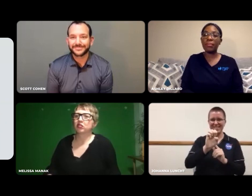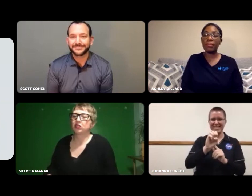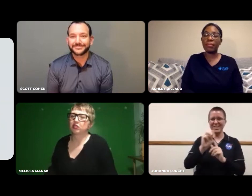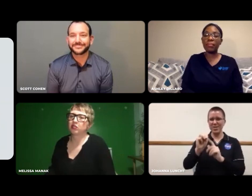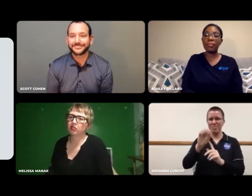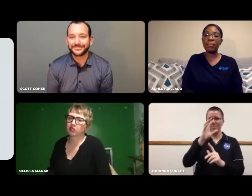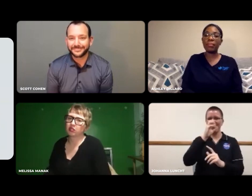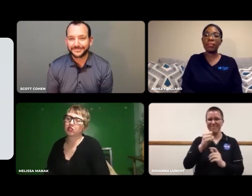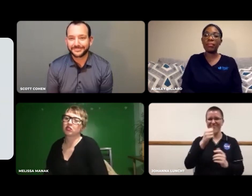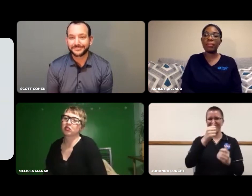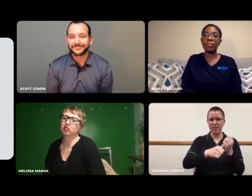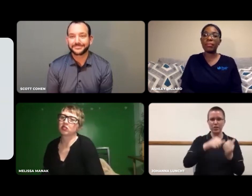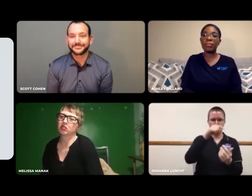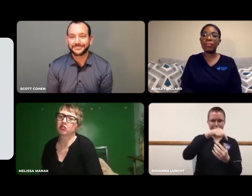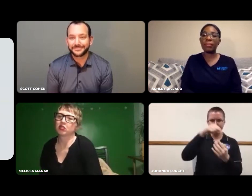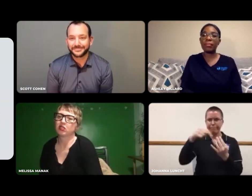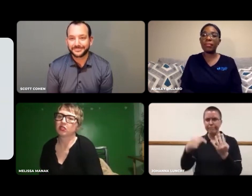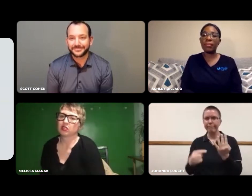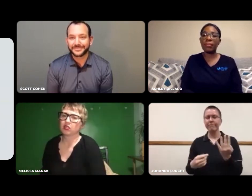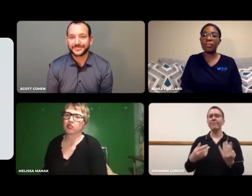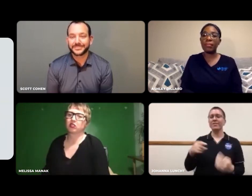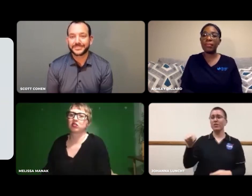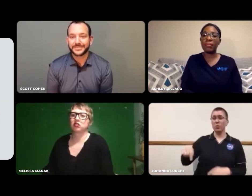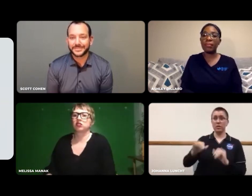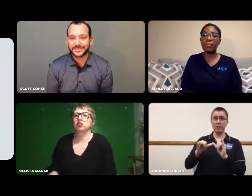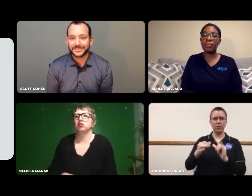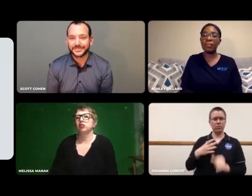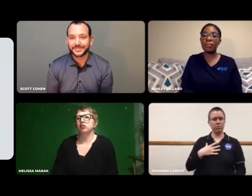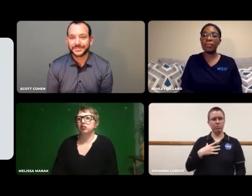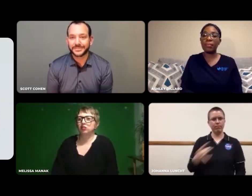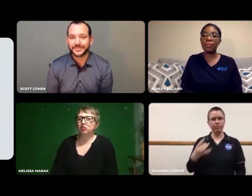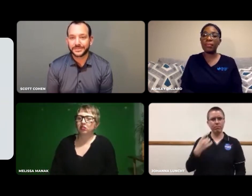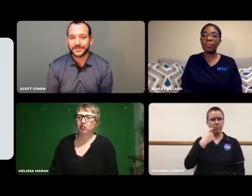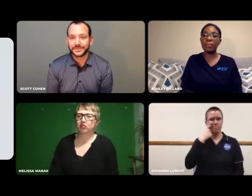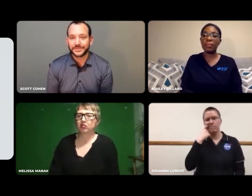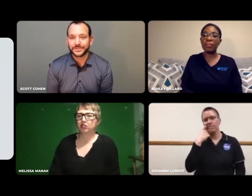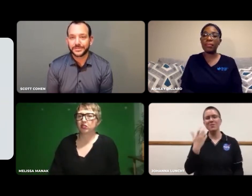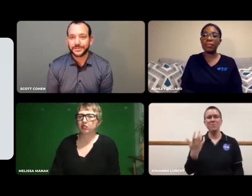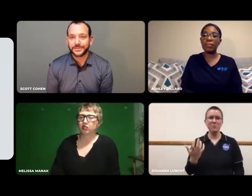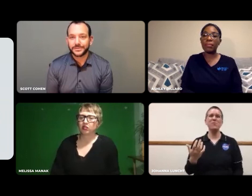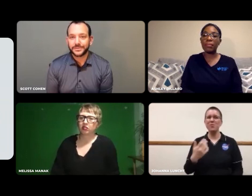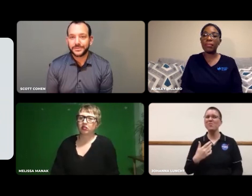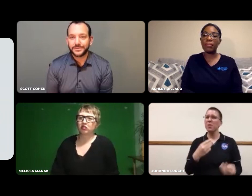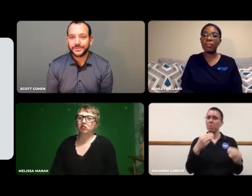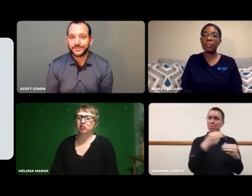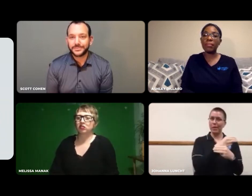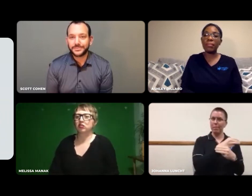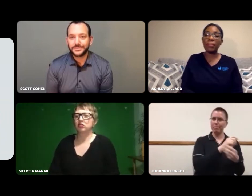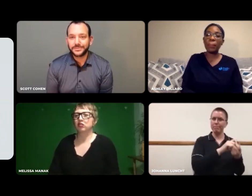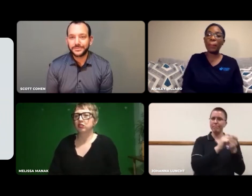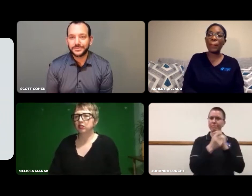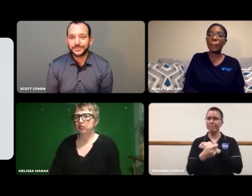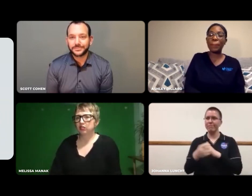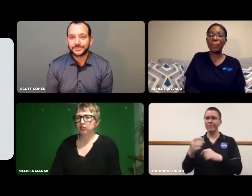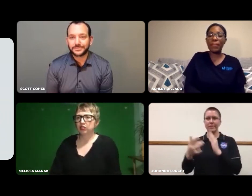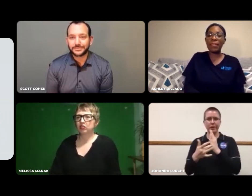I've touched on every part of the S-T-E-M in STEM.